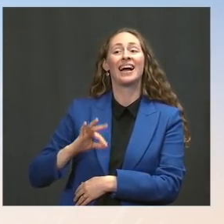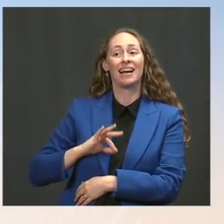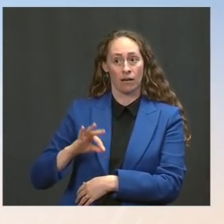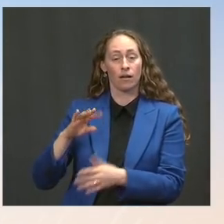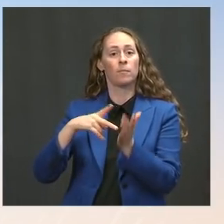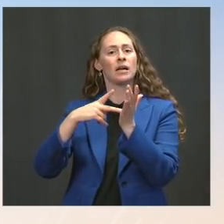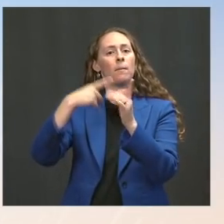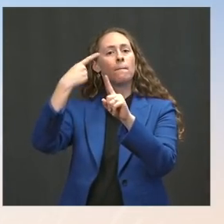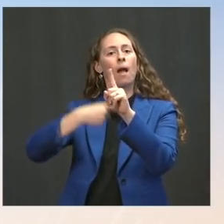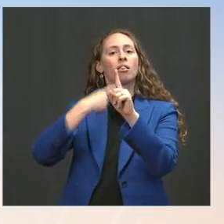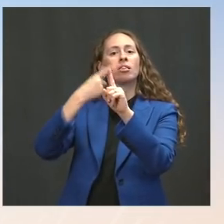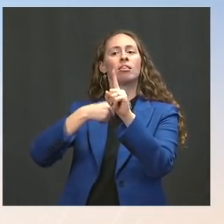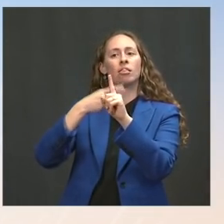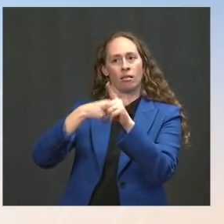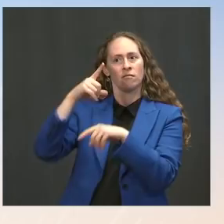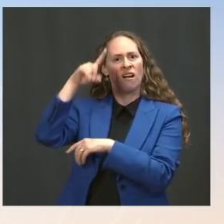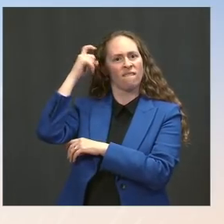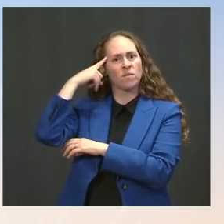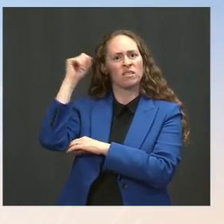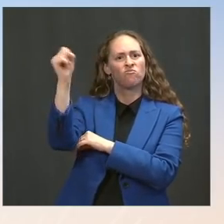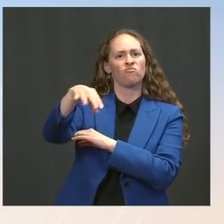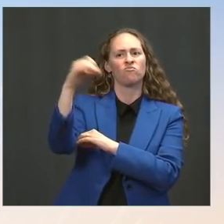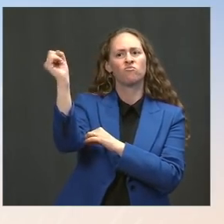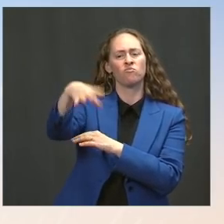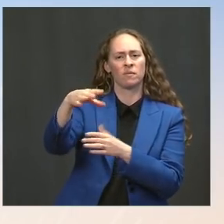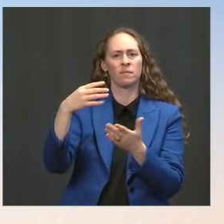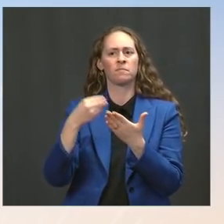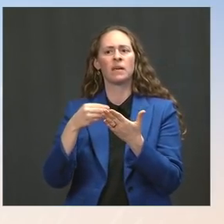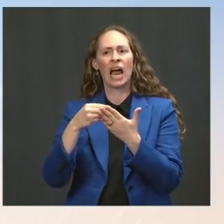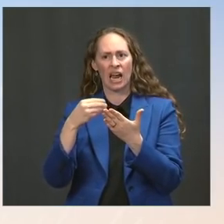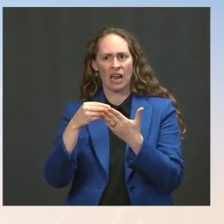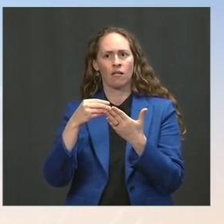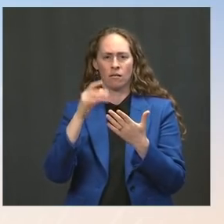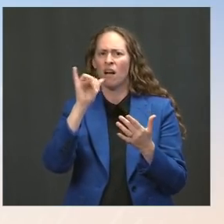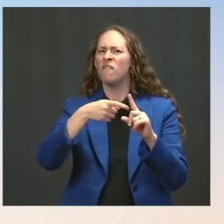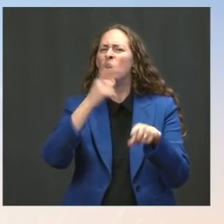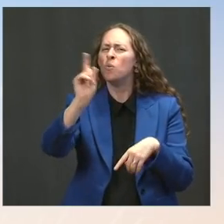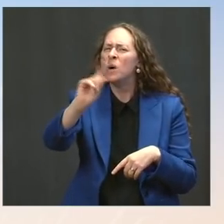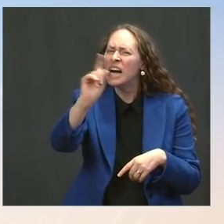that are part of the American Rescue Plan that we will continue to implement.